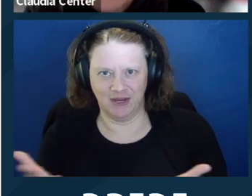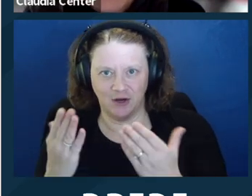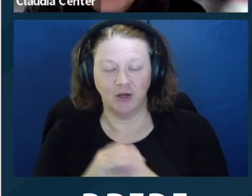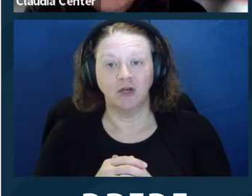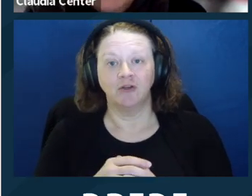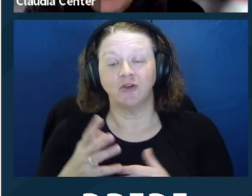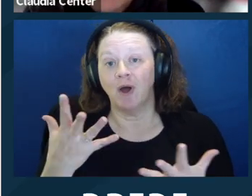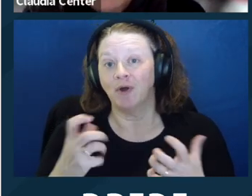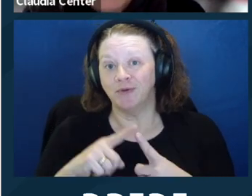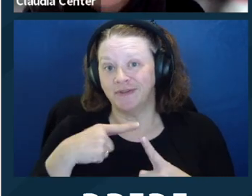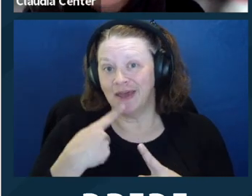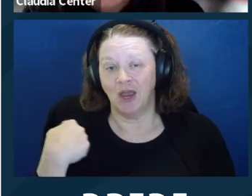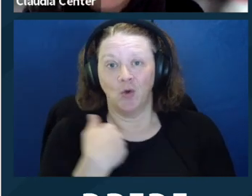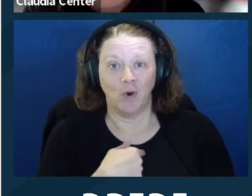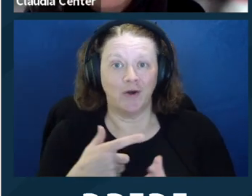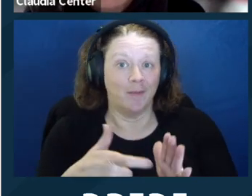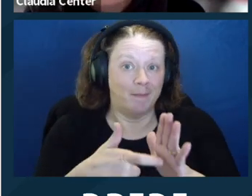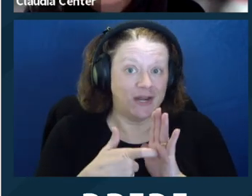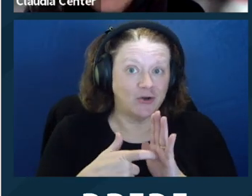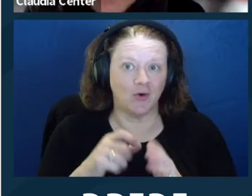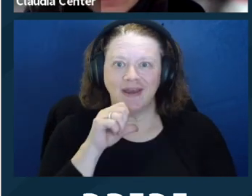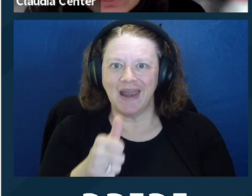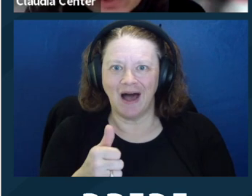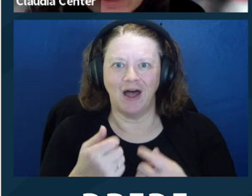have jobs where they're mandatory reporters. We're mandatory non‑reporters.